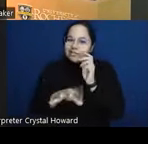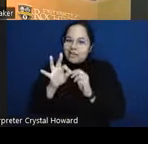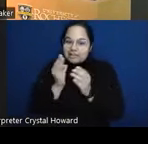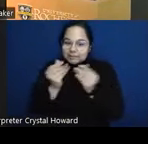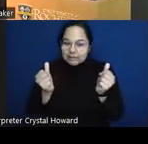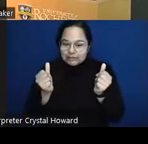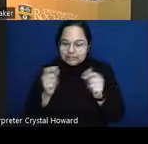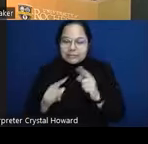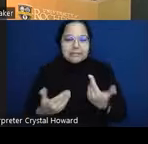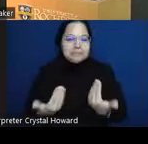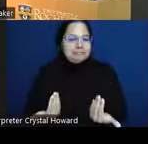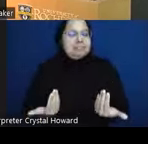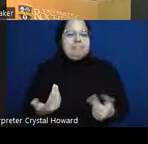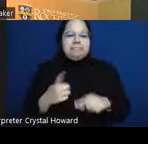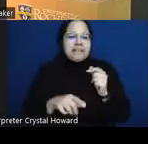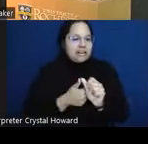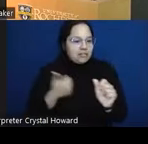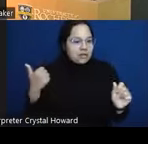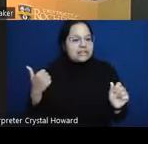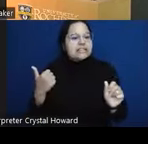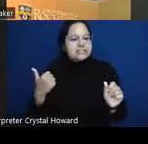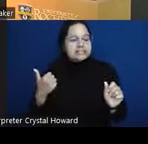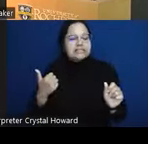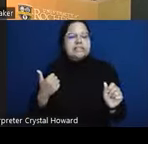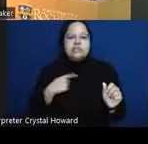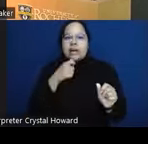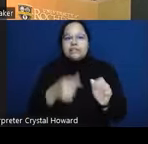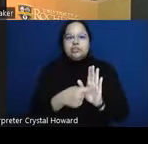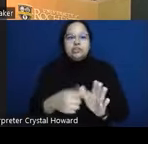want to read the paper you can uh it's actually relatively well written you can see here that the